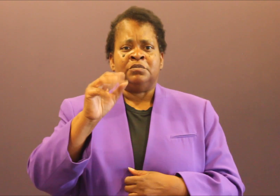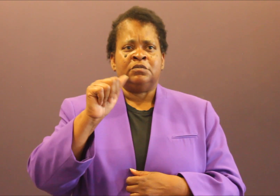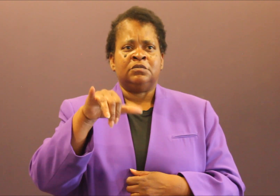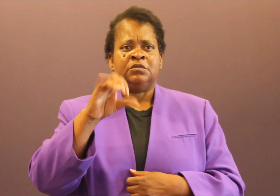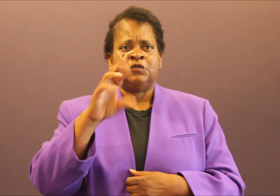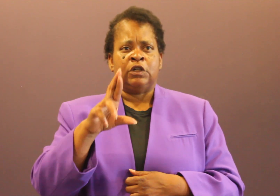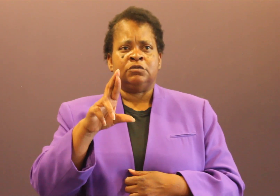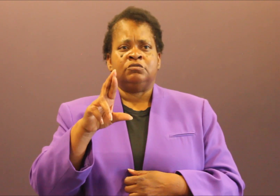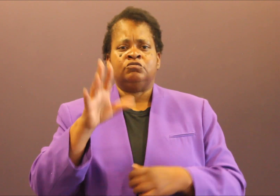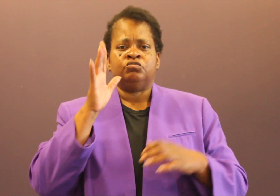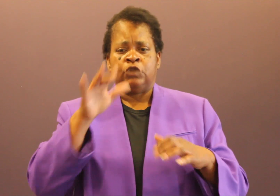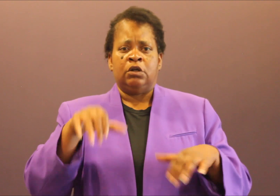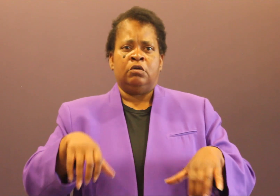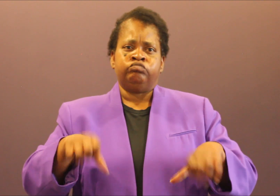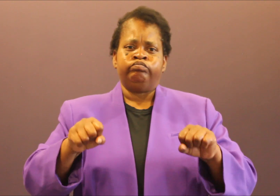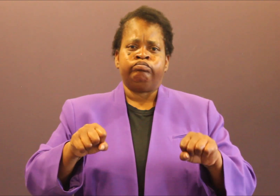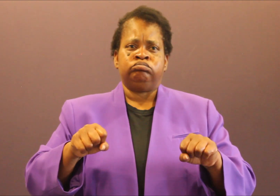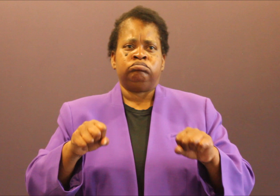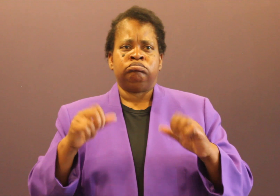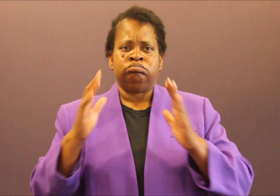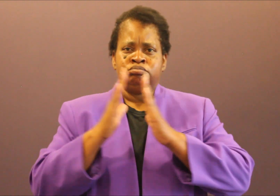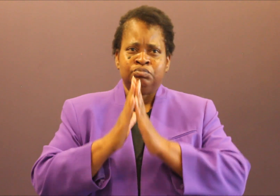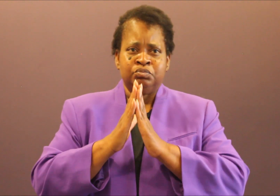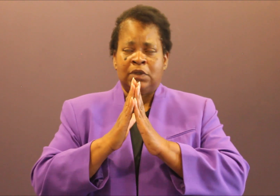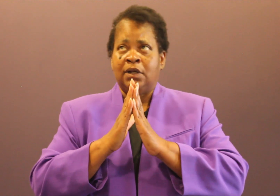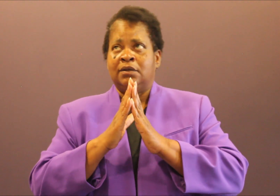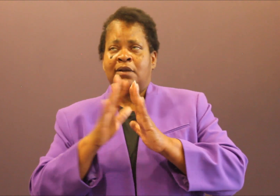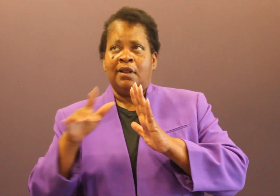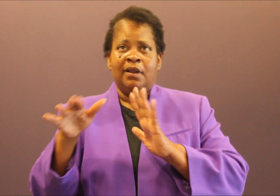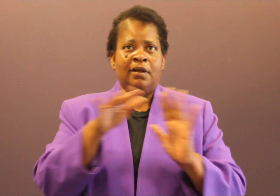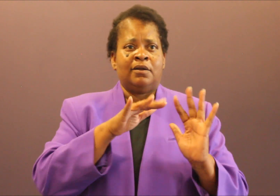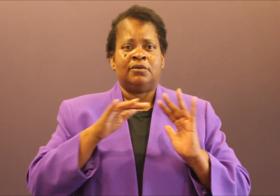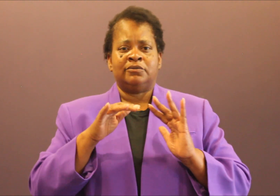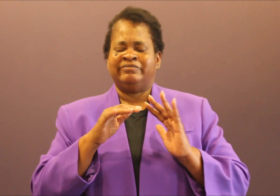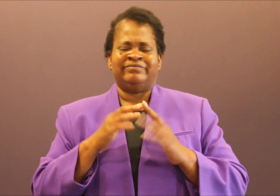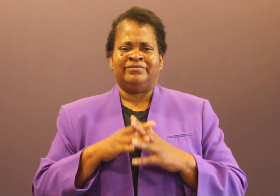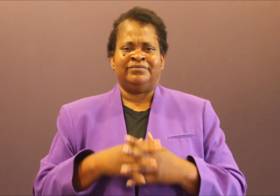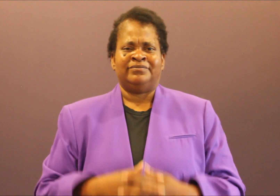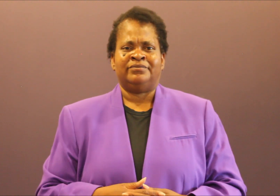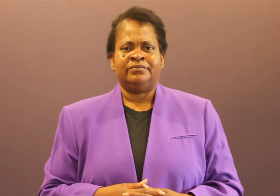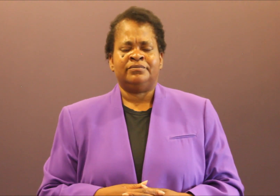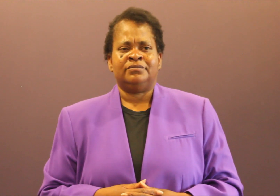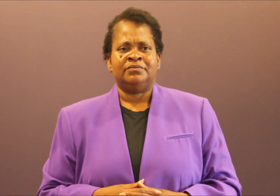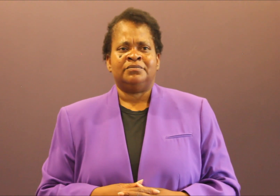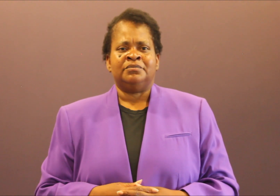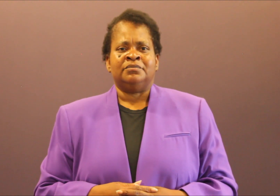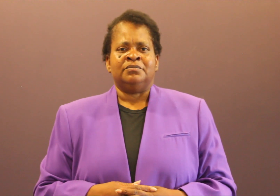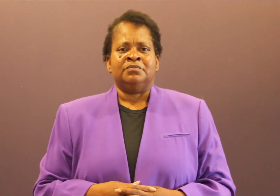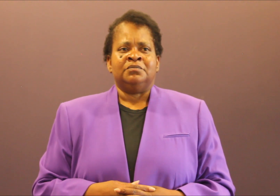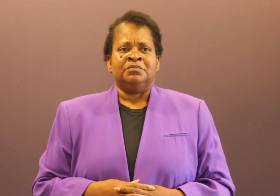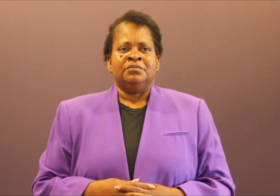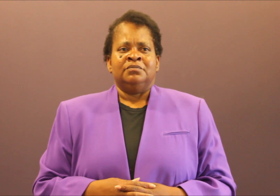prayer vigil for peace and unity. Anytime for me, and I'm speaking out of my faith